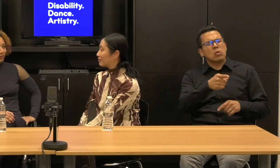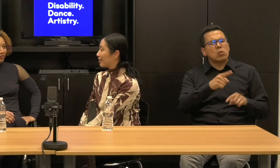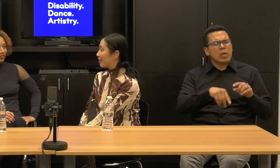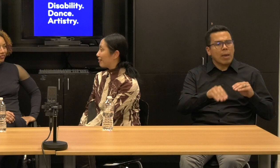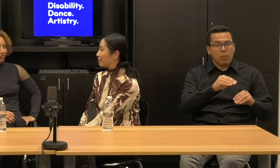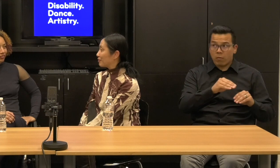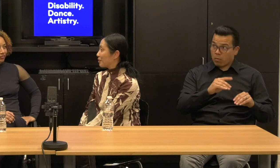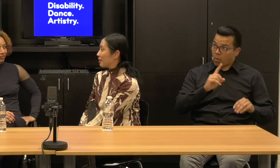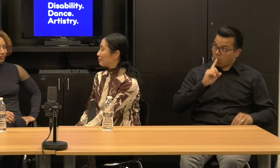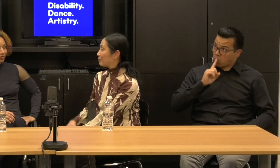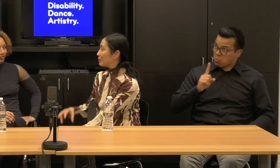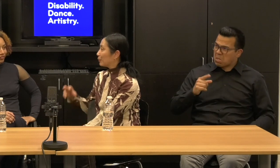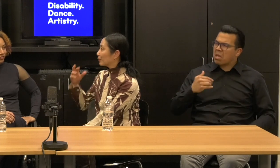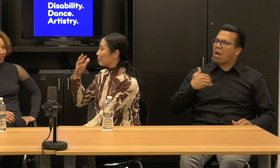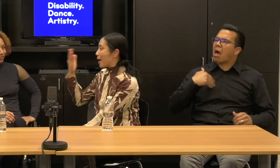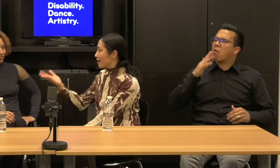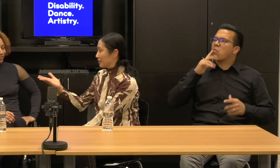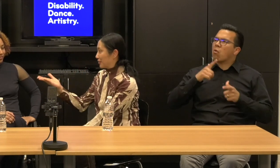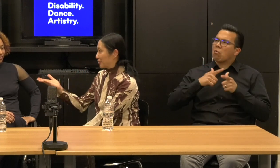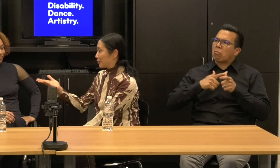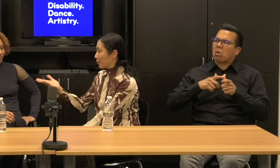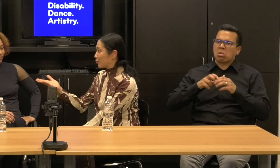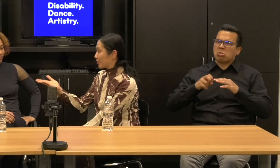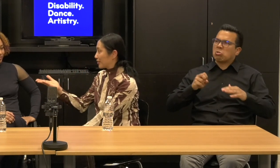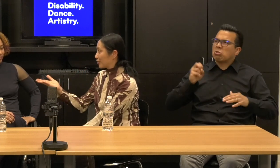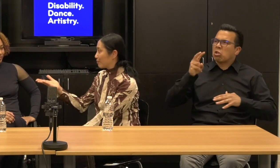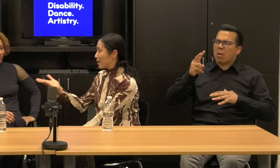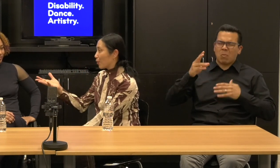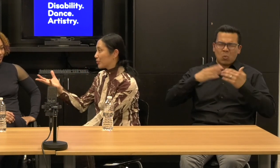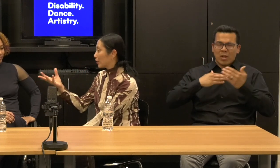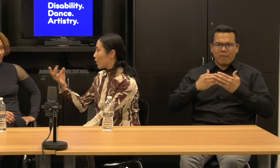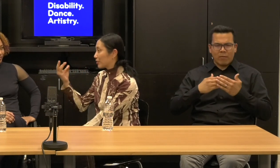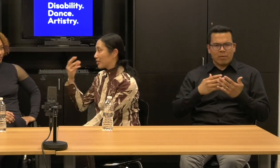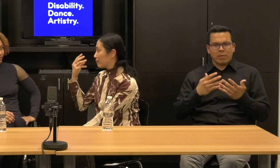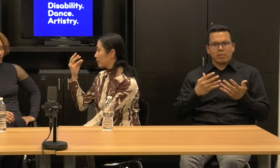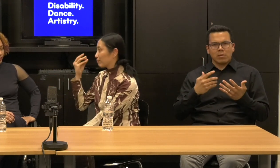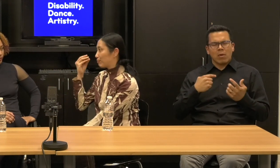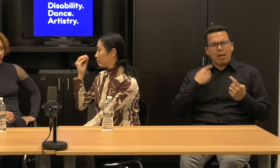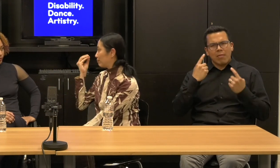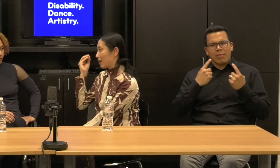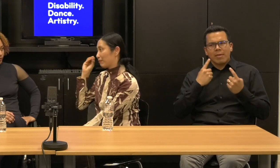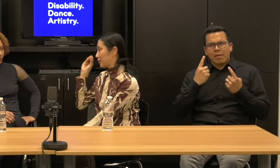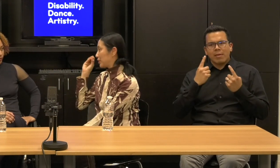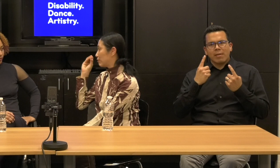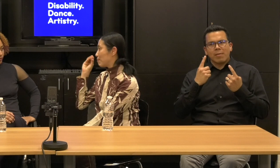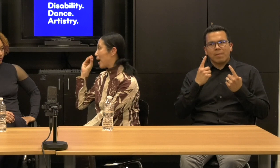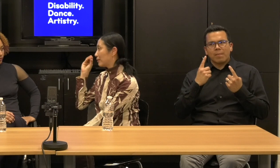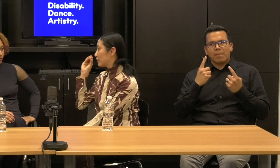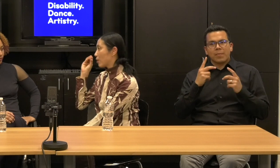Um, and people madness. Just so interesting to me. I always think artists have a half a seed of madness.